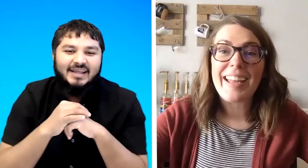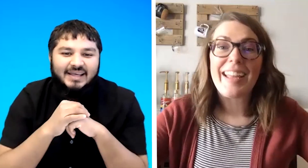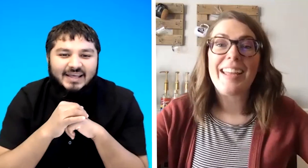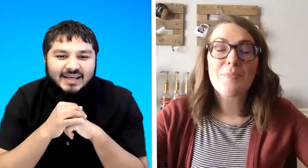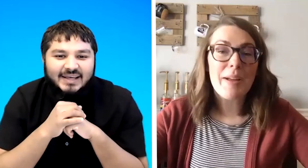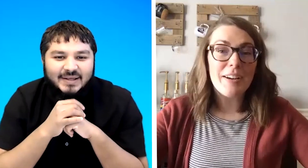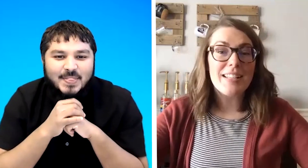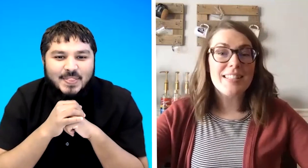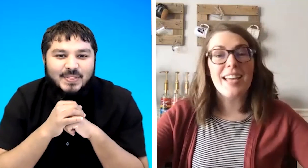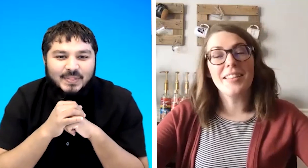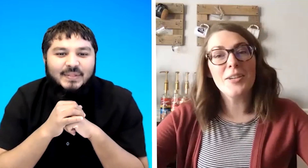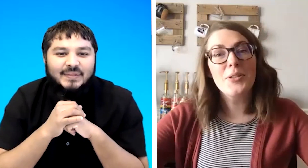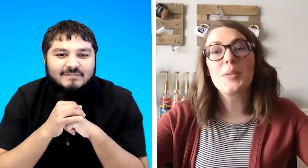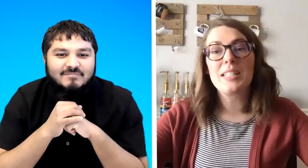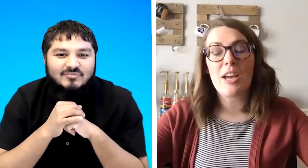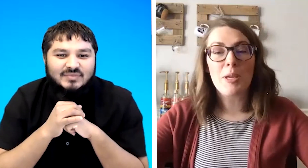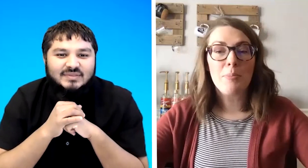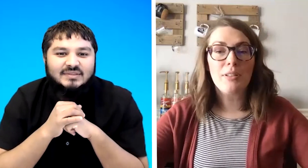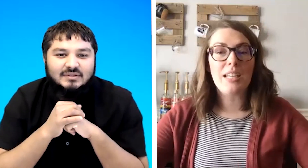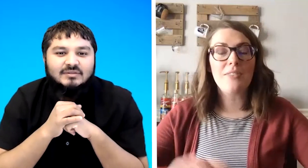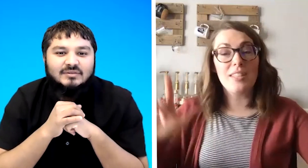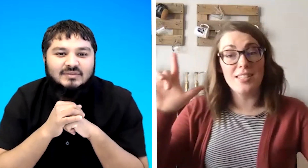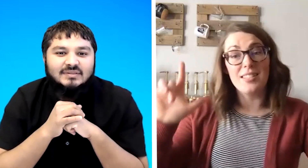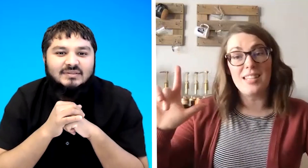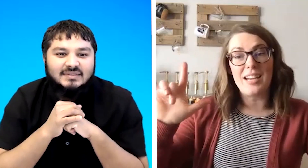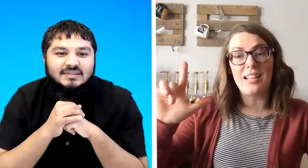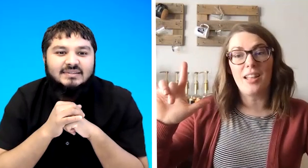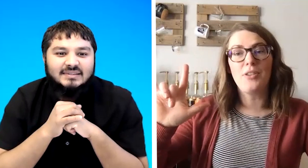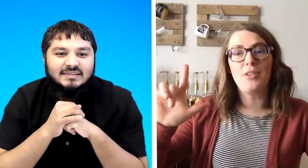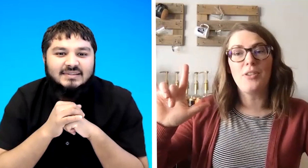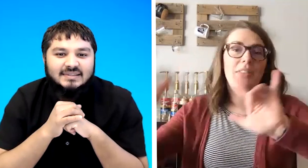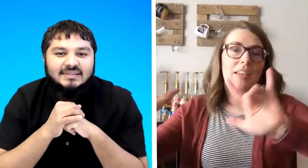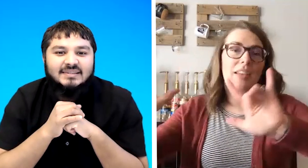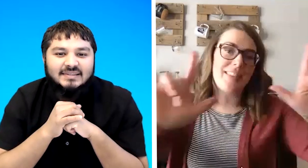in american sign language when deaf people leave this is the sign i love you but they go like this